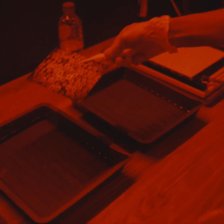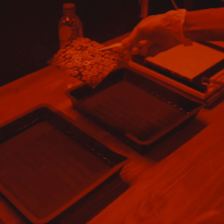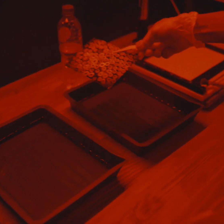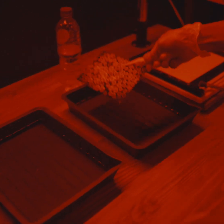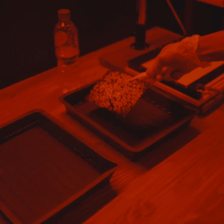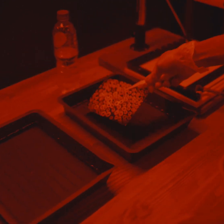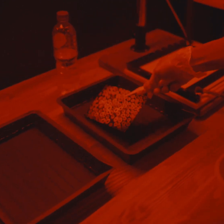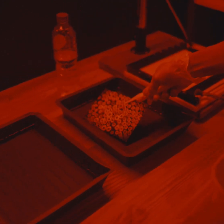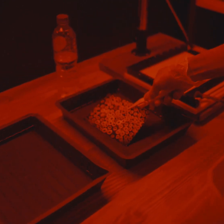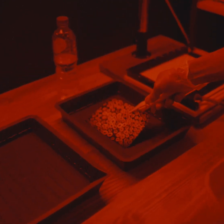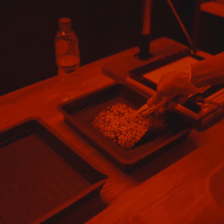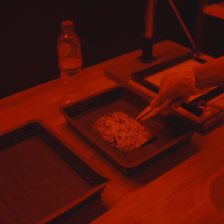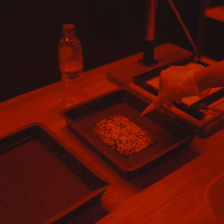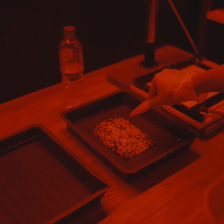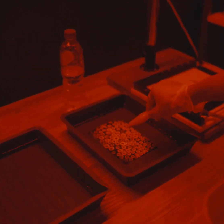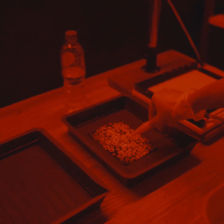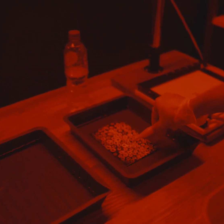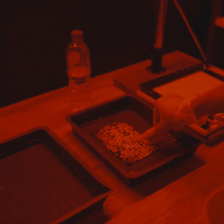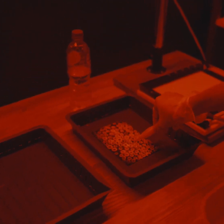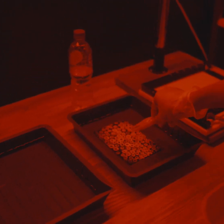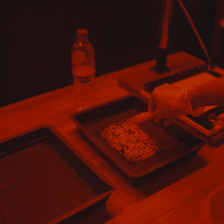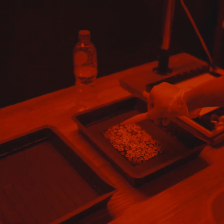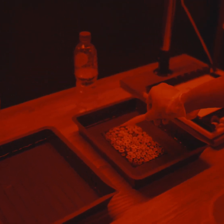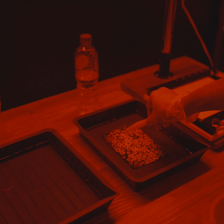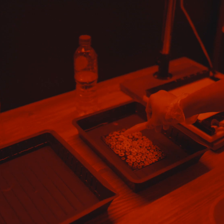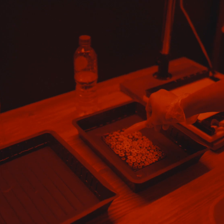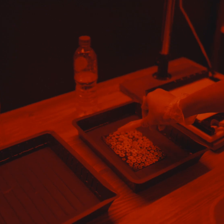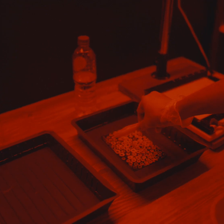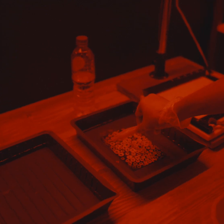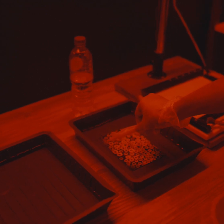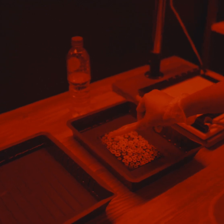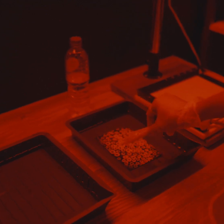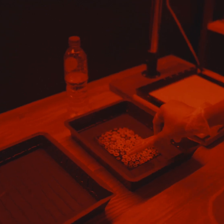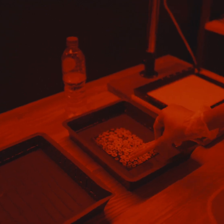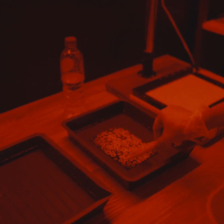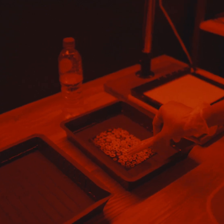the print so something that a lot of people like to do is to file out the edges of the opening of